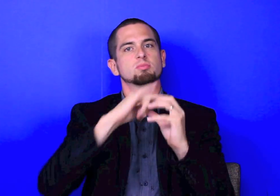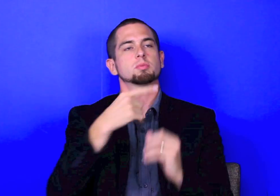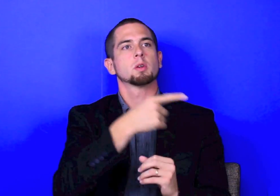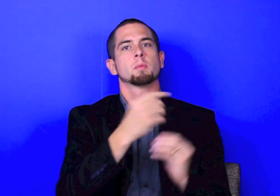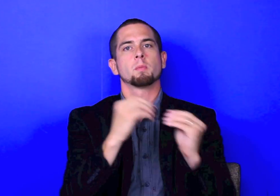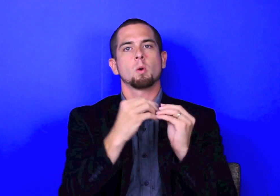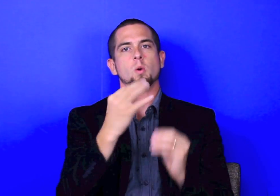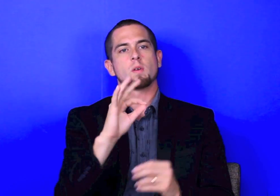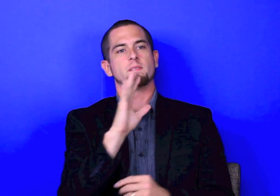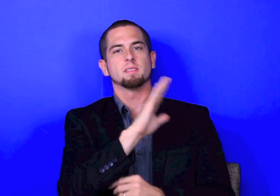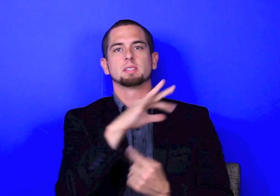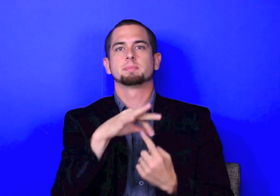There's DeafNation, which is a exposition and filled with cool stories around the world